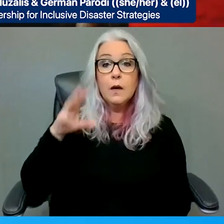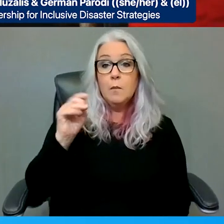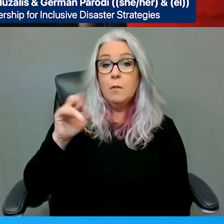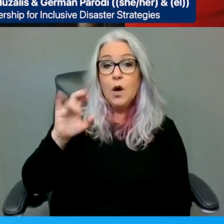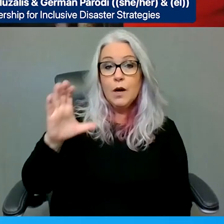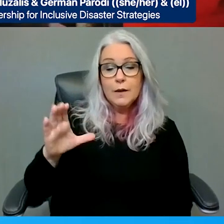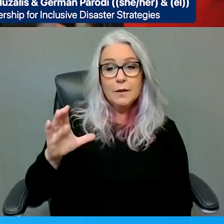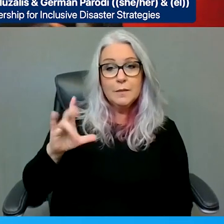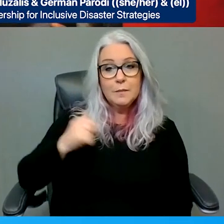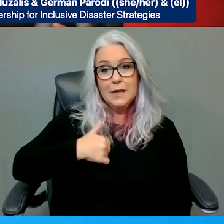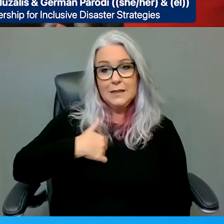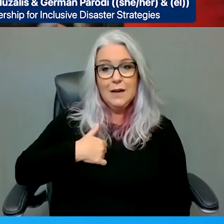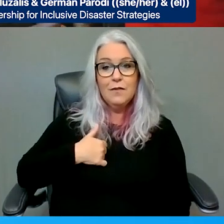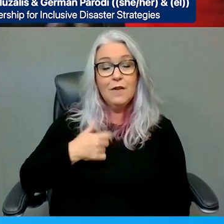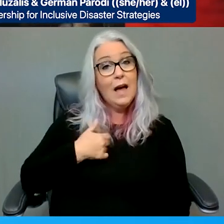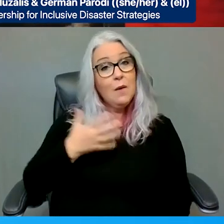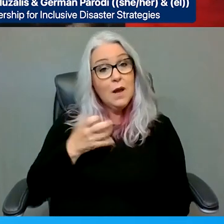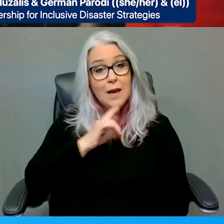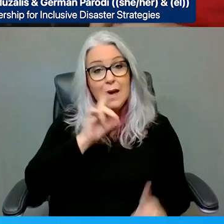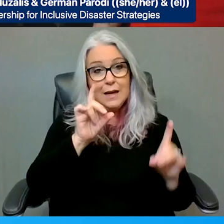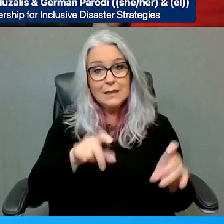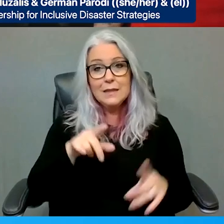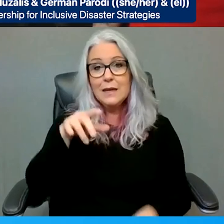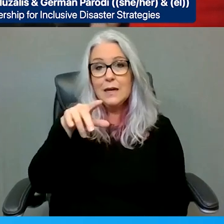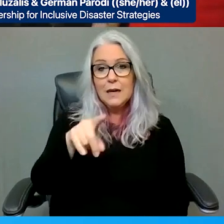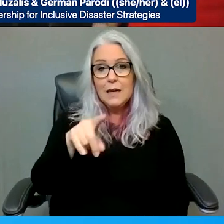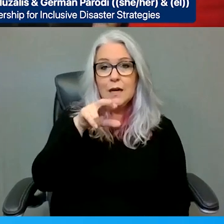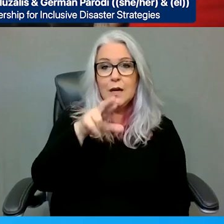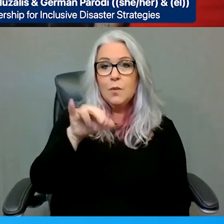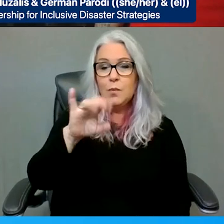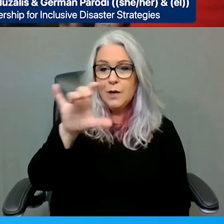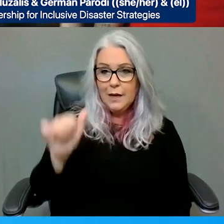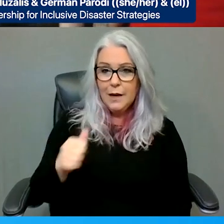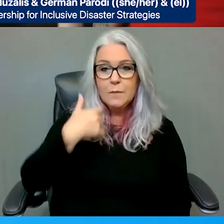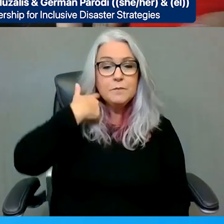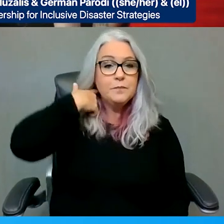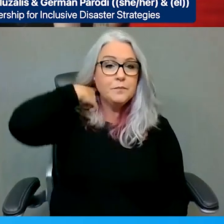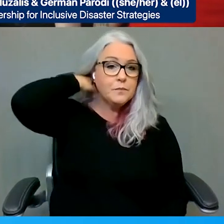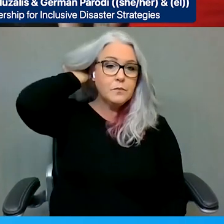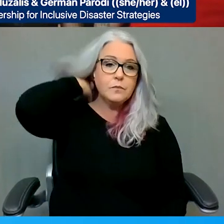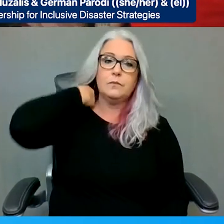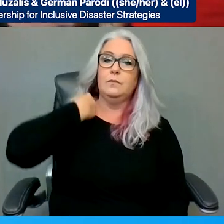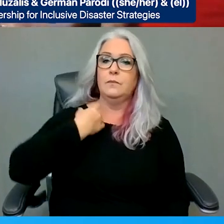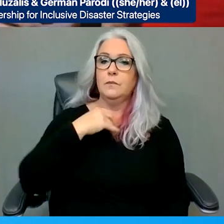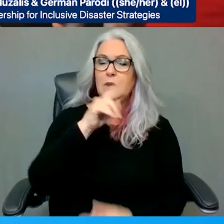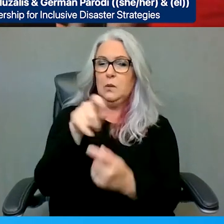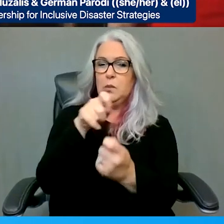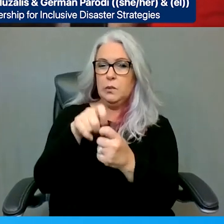I'd like to ask Priya -- because we haven't had a chance to get granularly into that -- how did YOU get